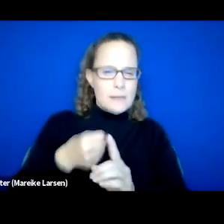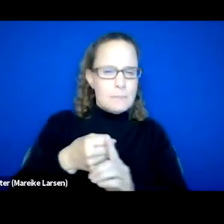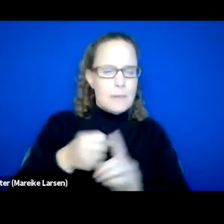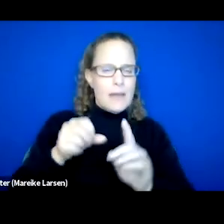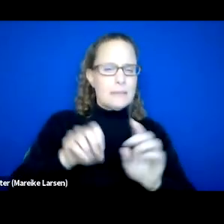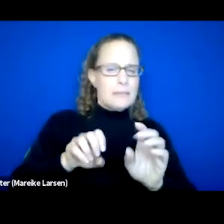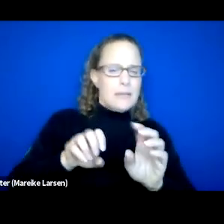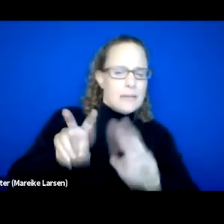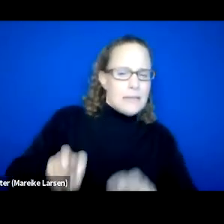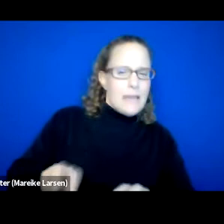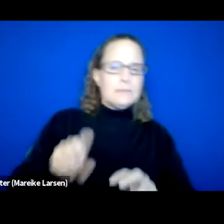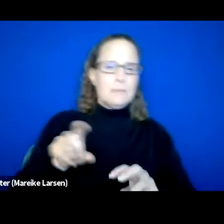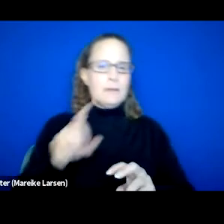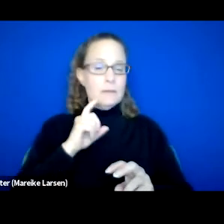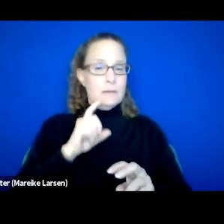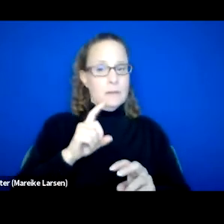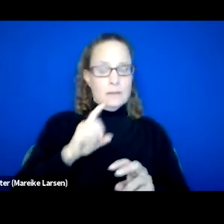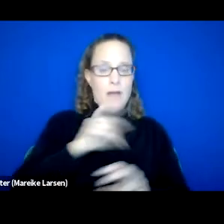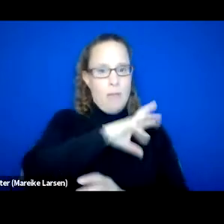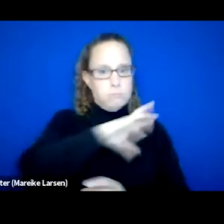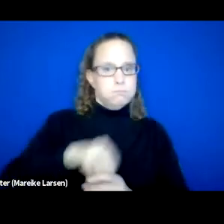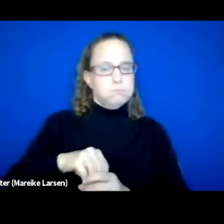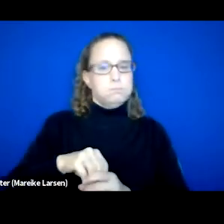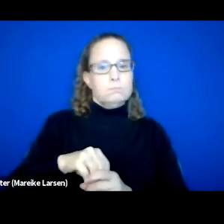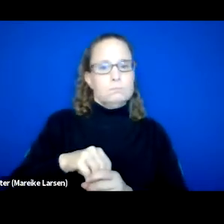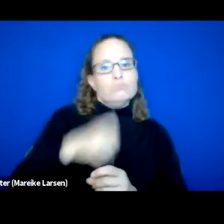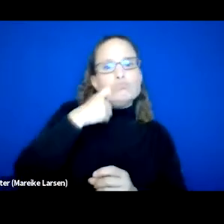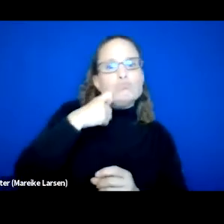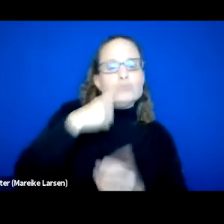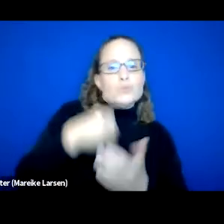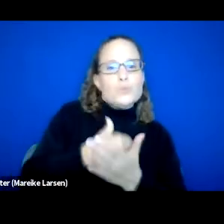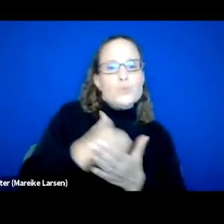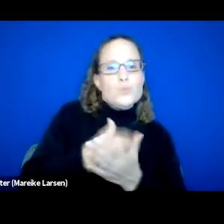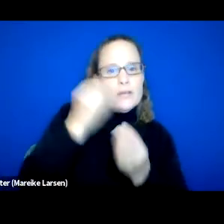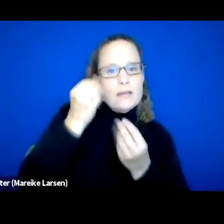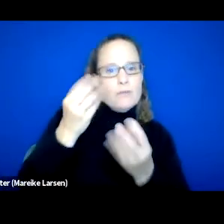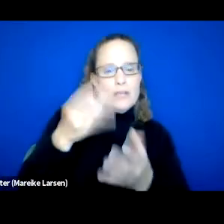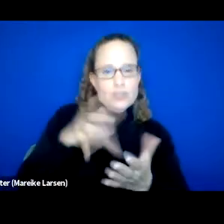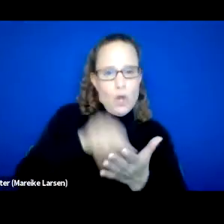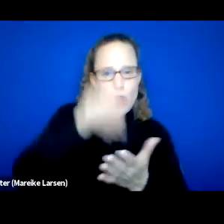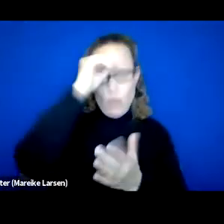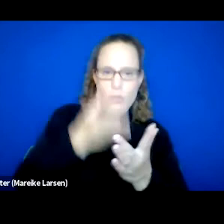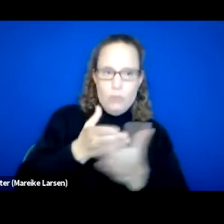for newly obtained inform or things that were revealed through that root cause analysis process. So once the purpose is clear,